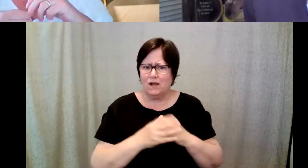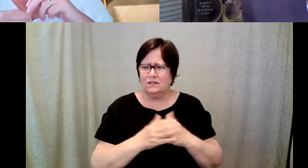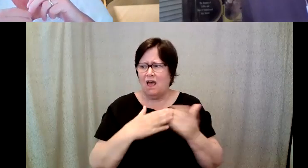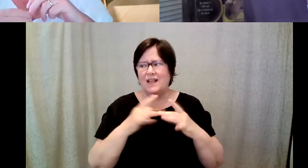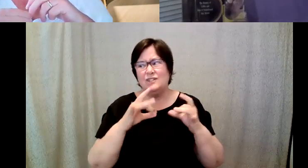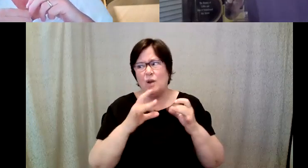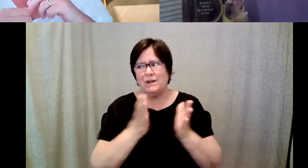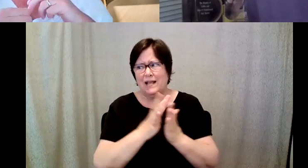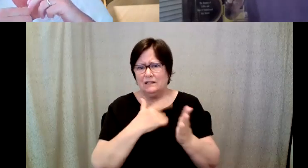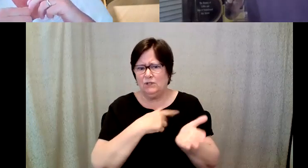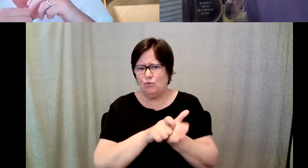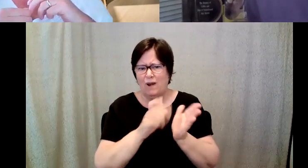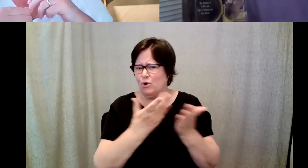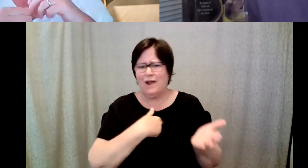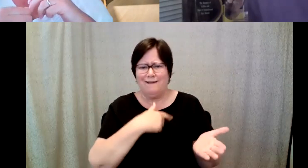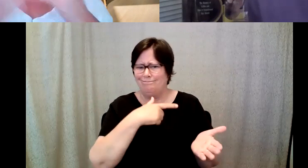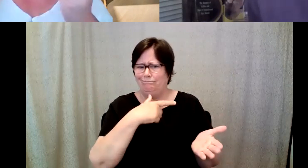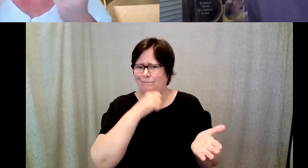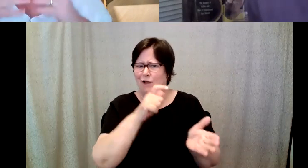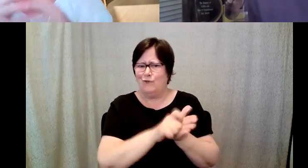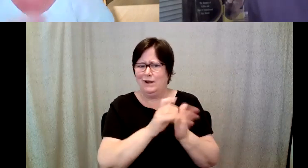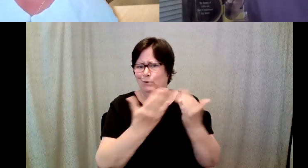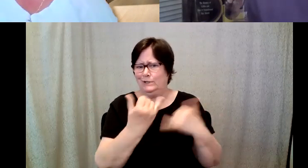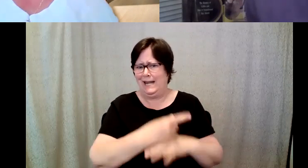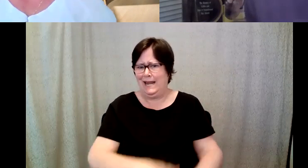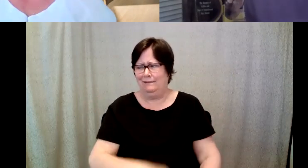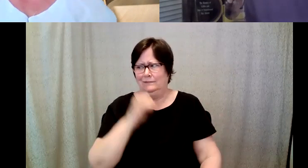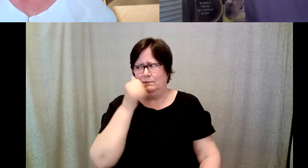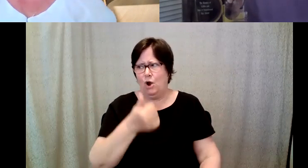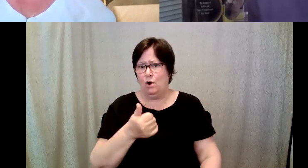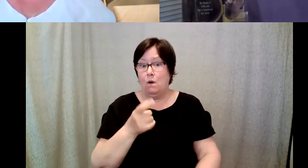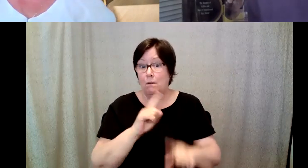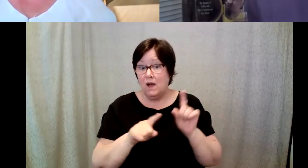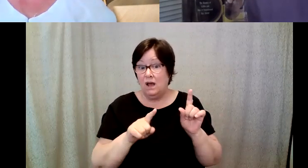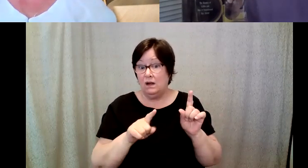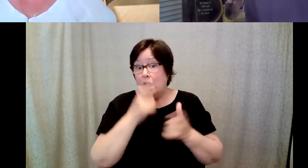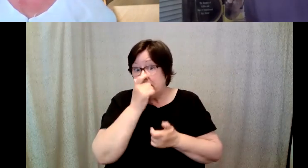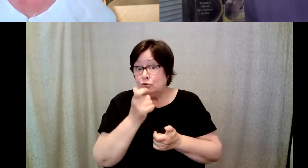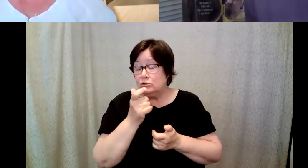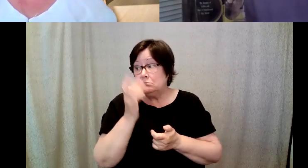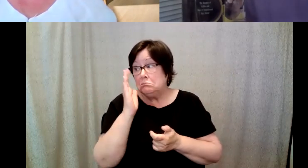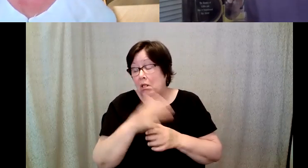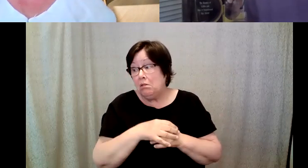to write a book I'm not writing a book today or tomorrow, but I'd be really interested and then, of course.